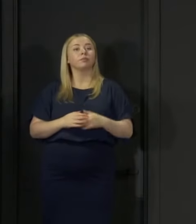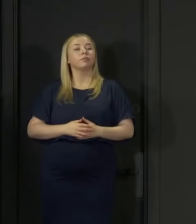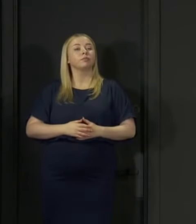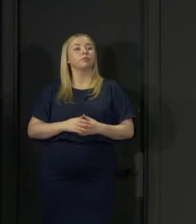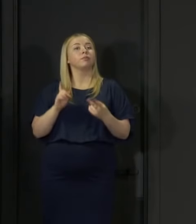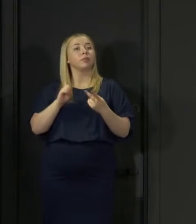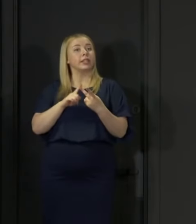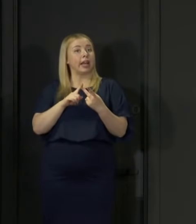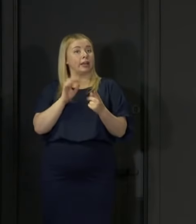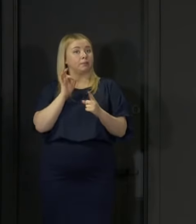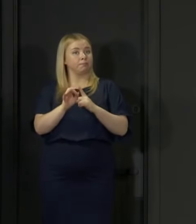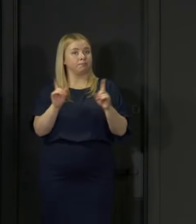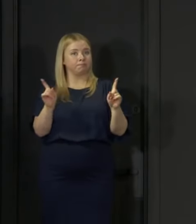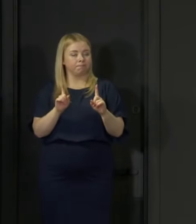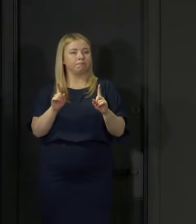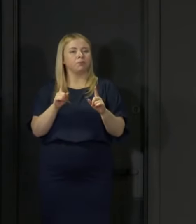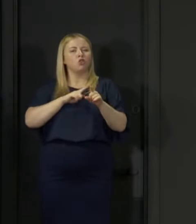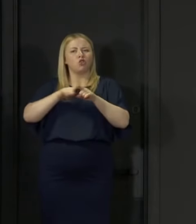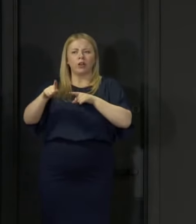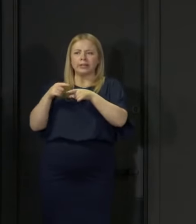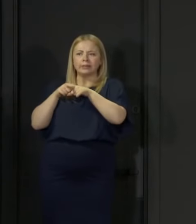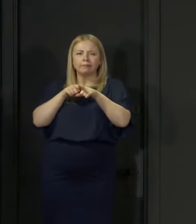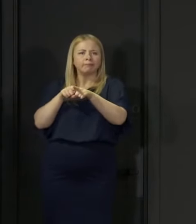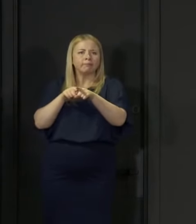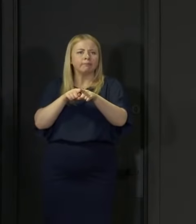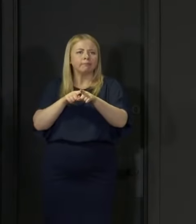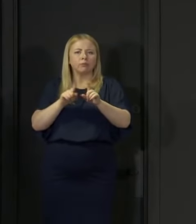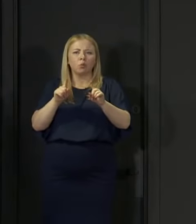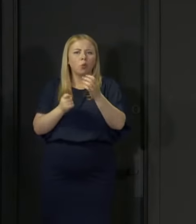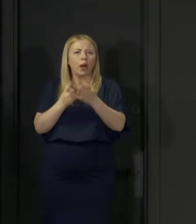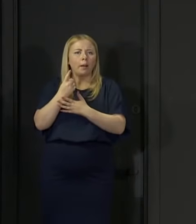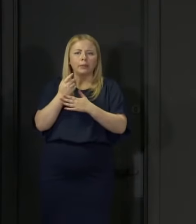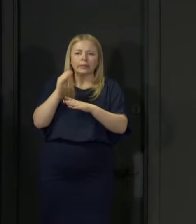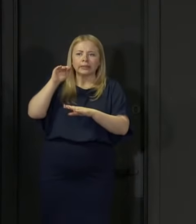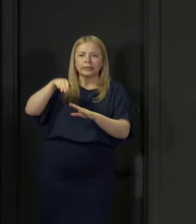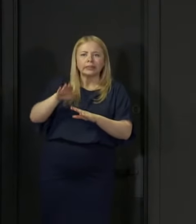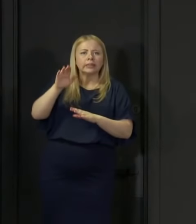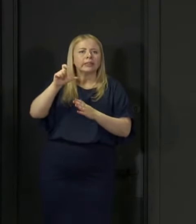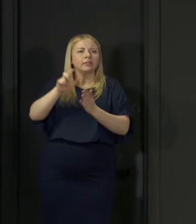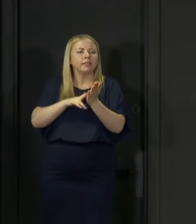are trying to track the course of the pandemic here in Scotland.